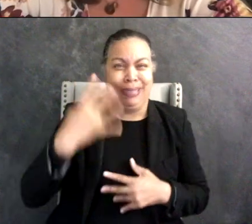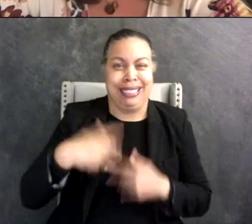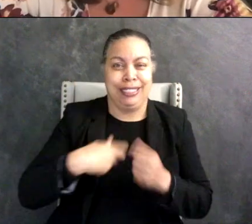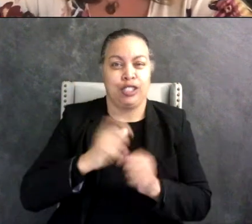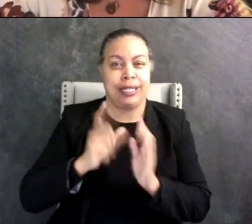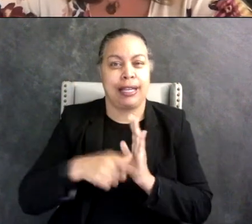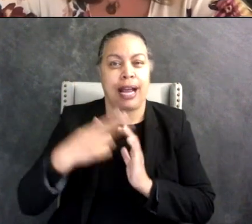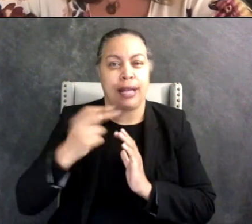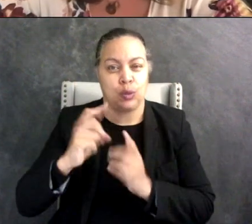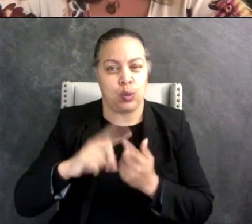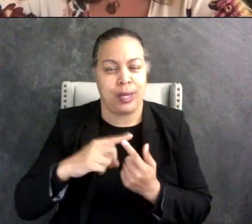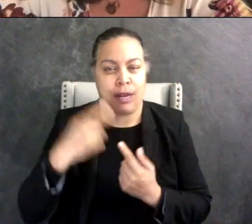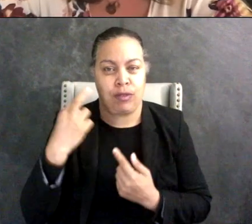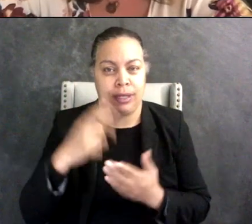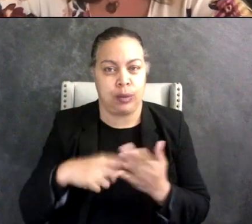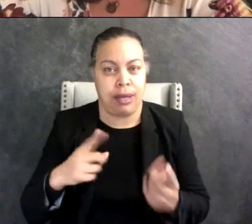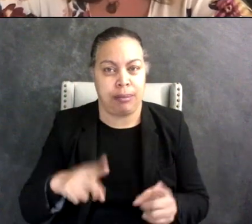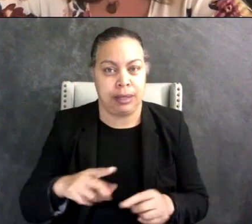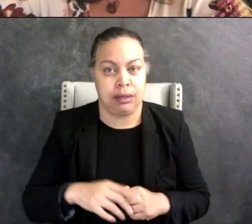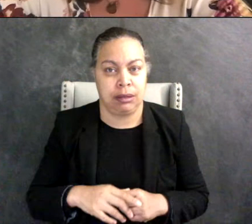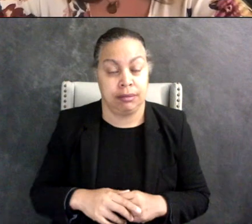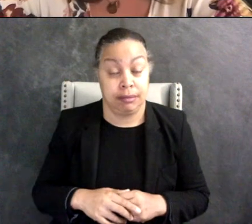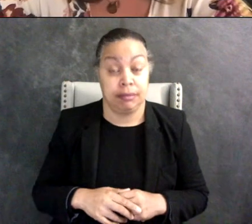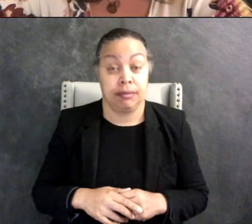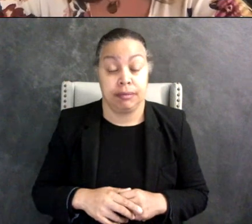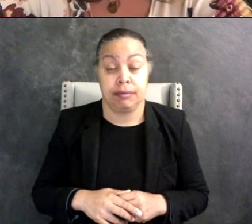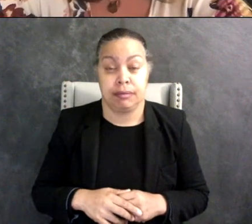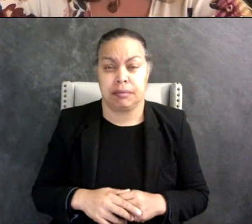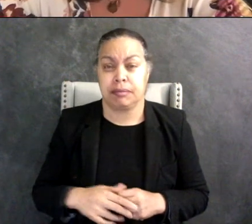when I found out and this happened when I was in fifth grade and that whole year they were